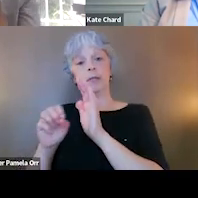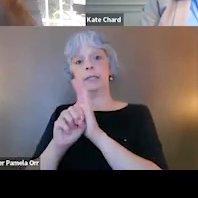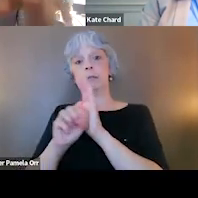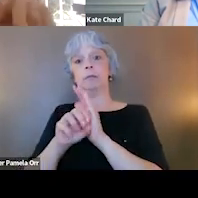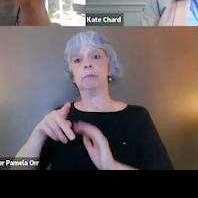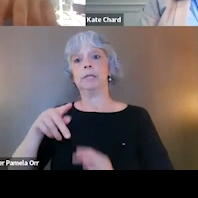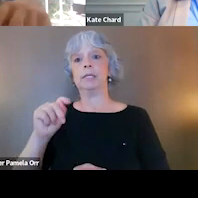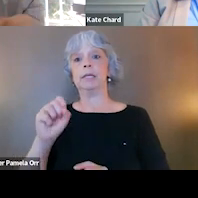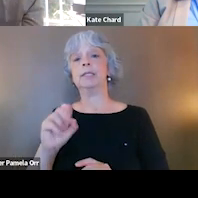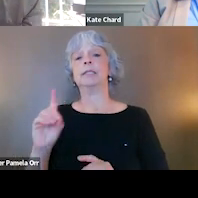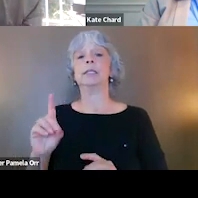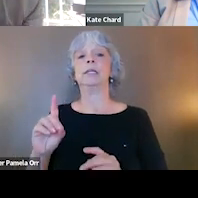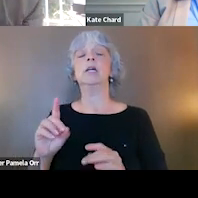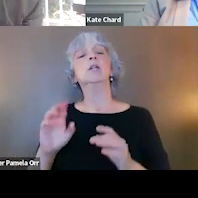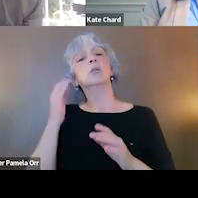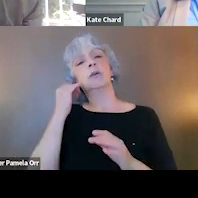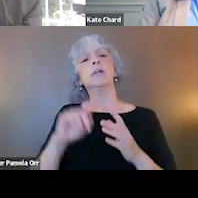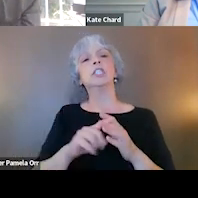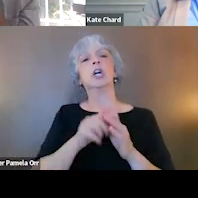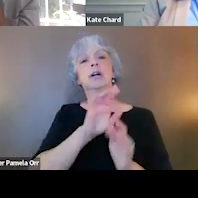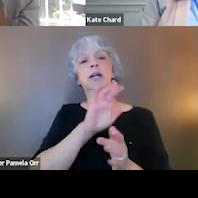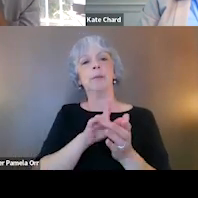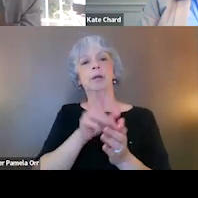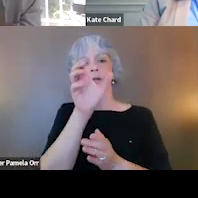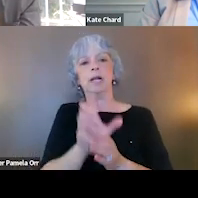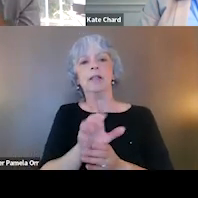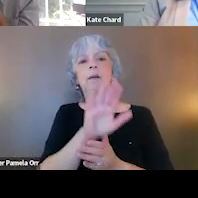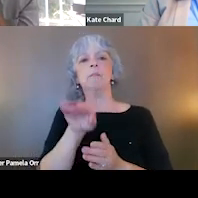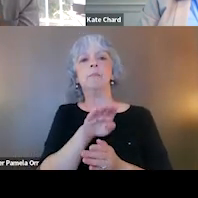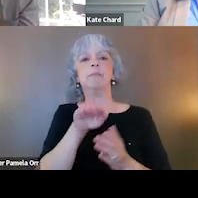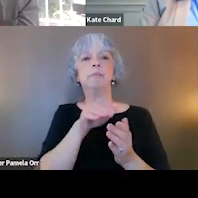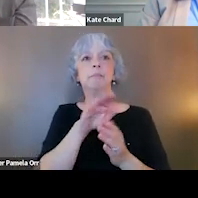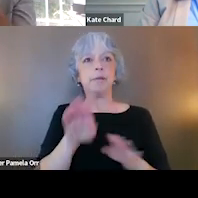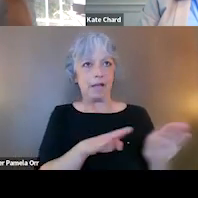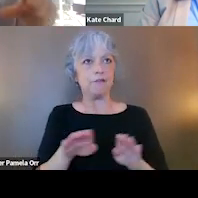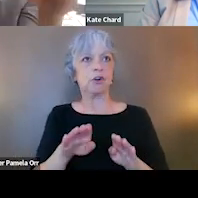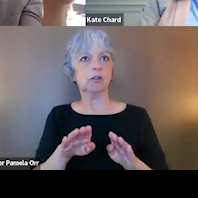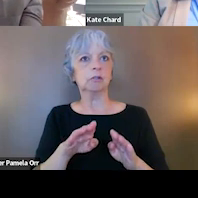And so if we actually start in the middle with a behavioral manifestation, we could see how easily we could jump to a description